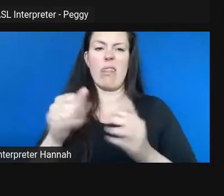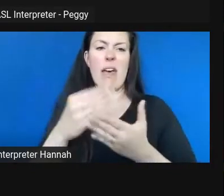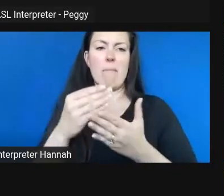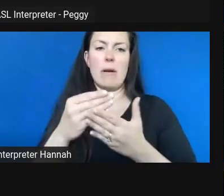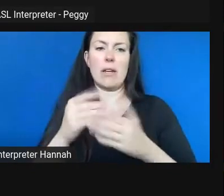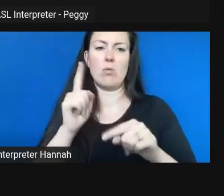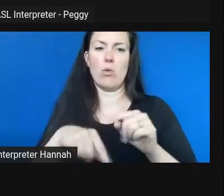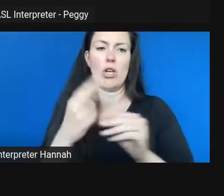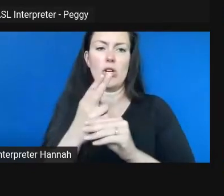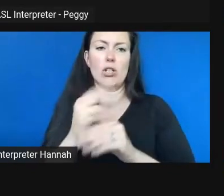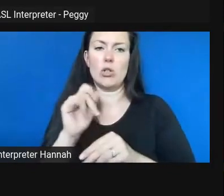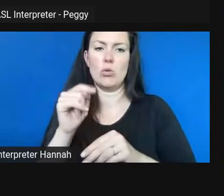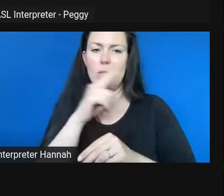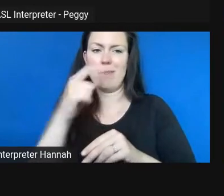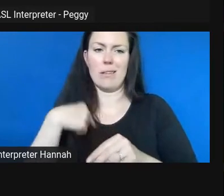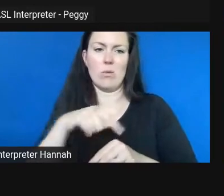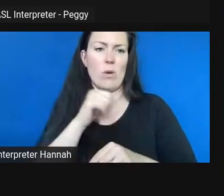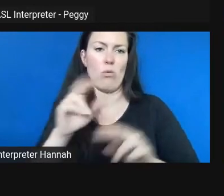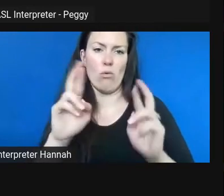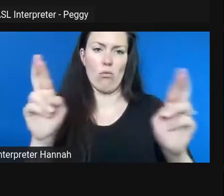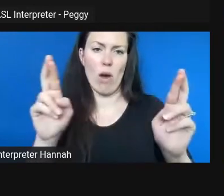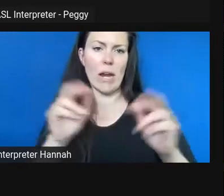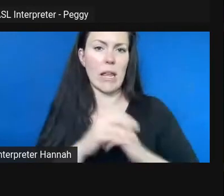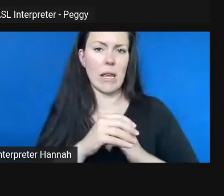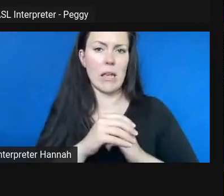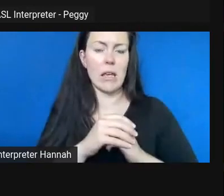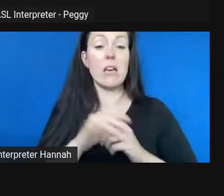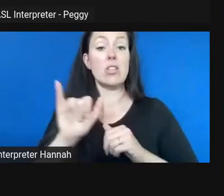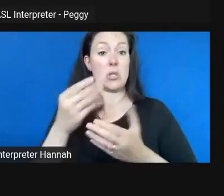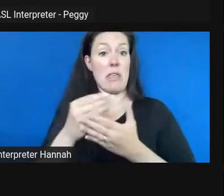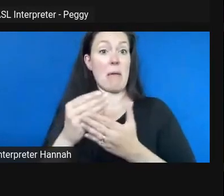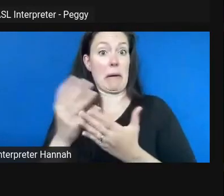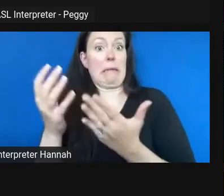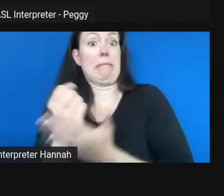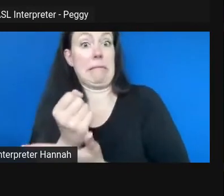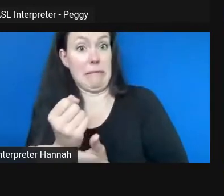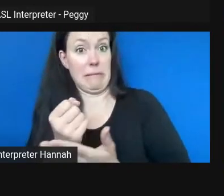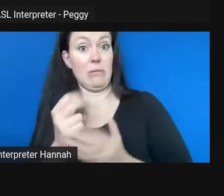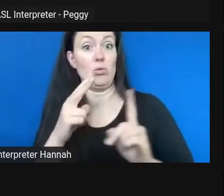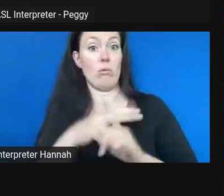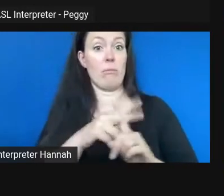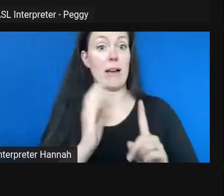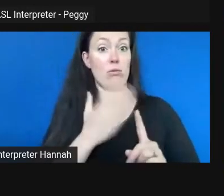and it-- it was another-- a little bit of a, you know,